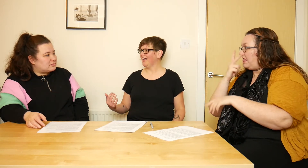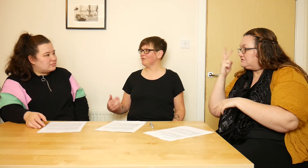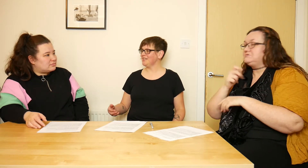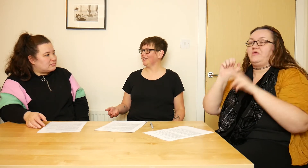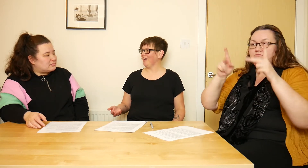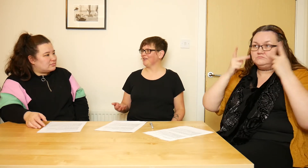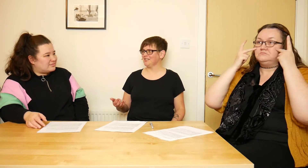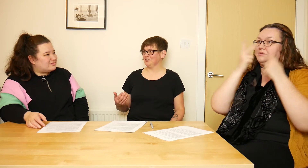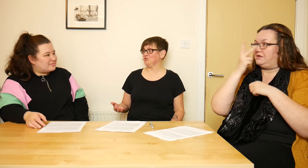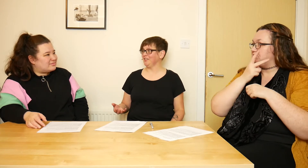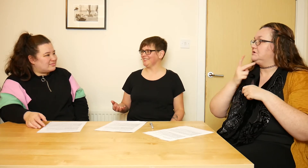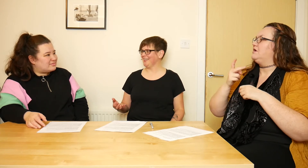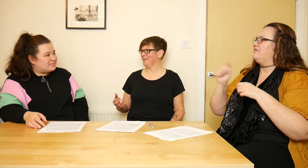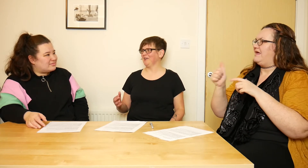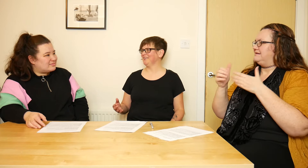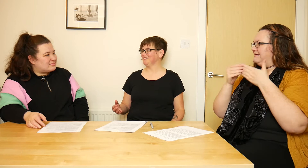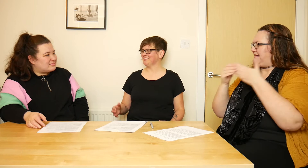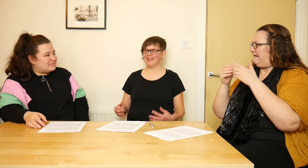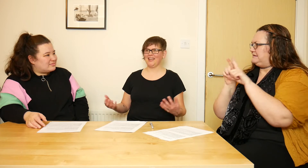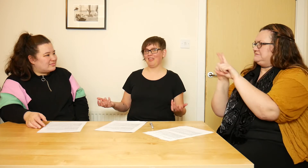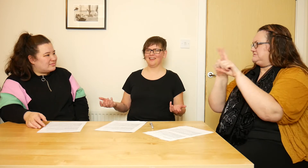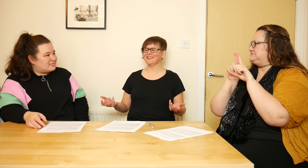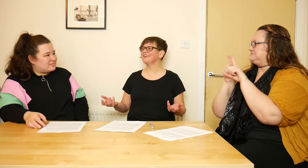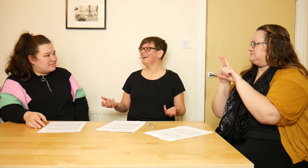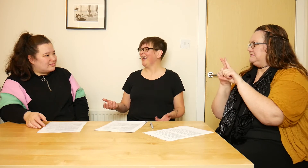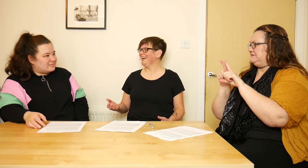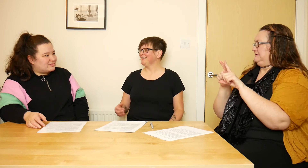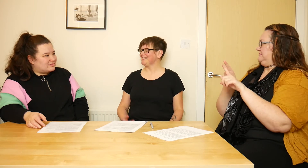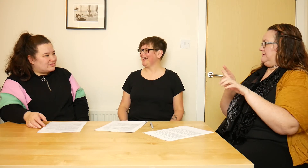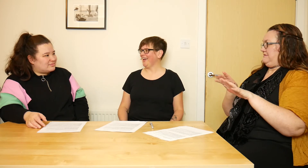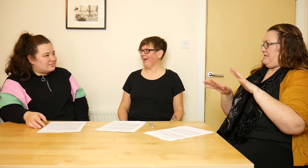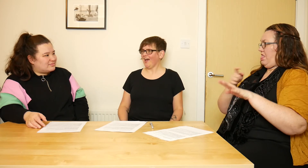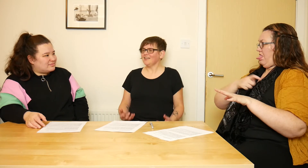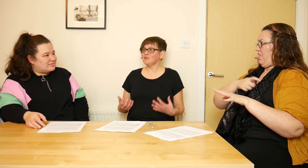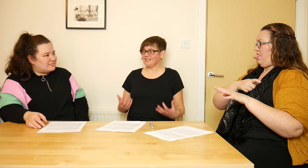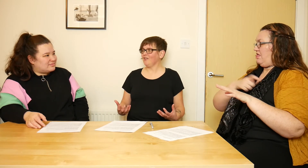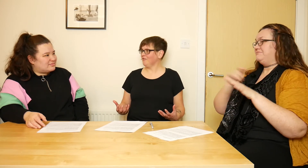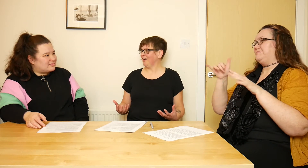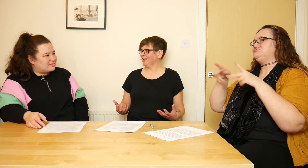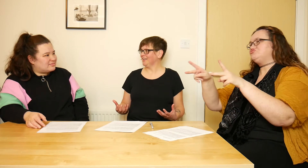They would take you out into the street and around, say, a theatre, and it was terrifying!